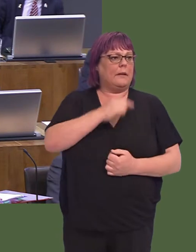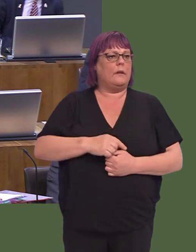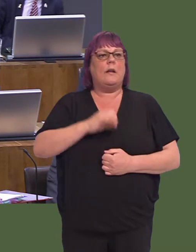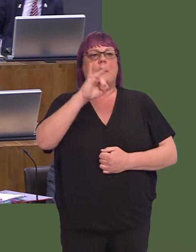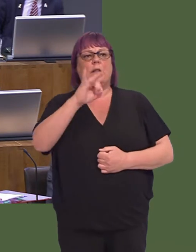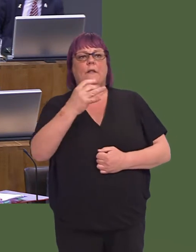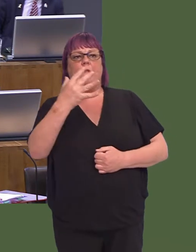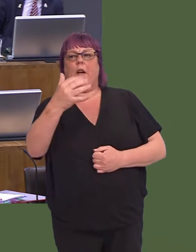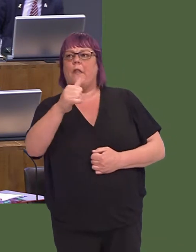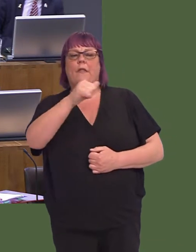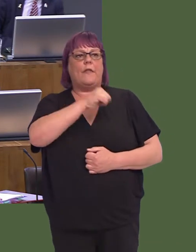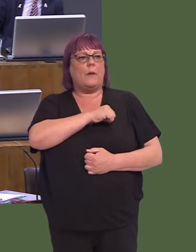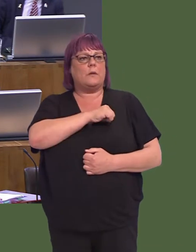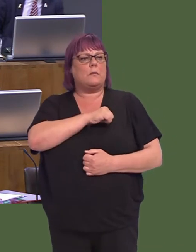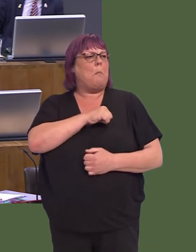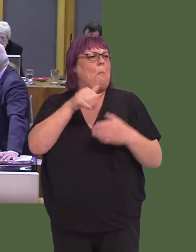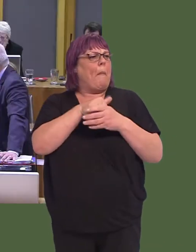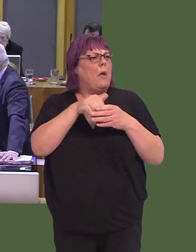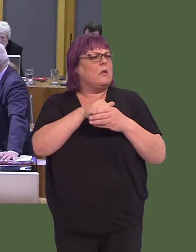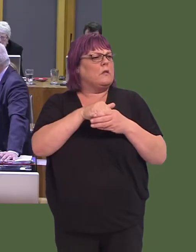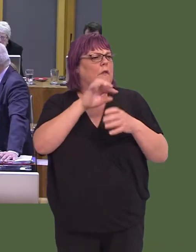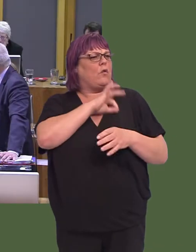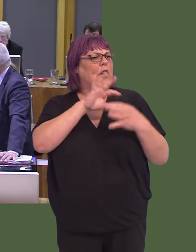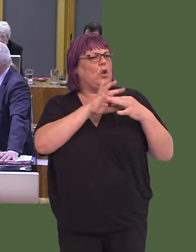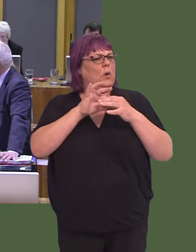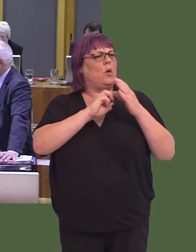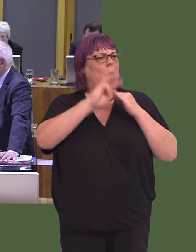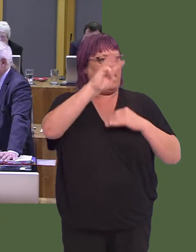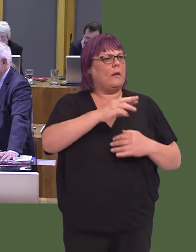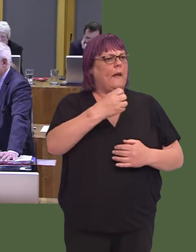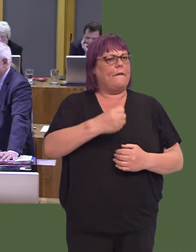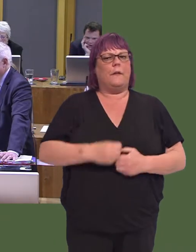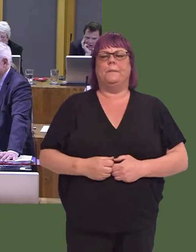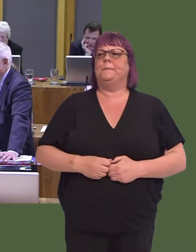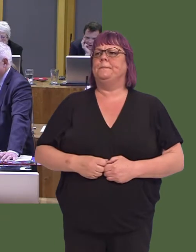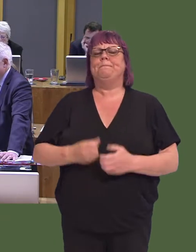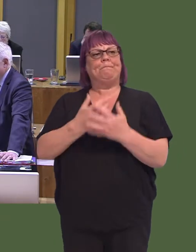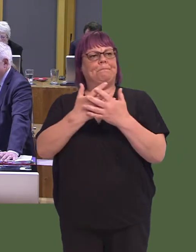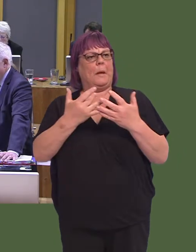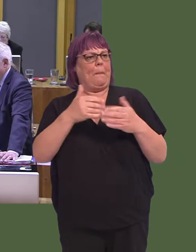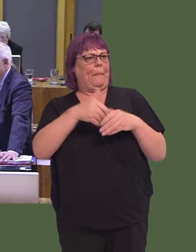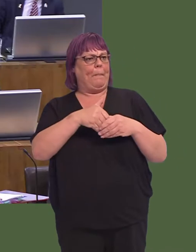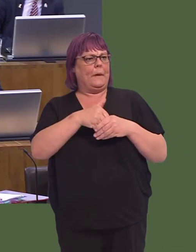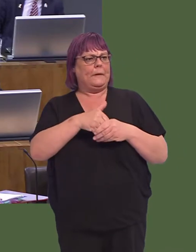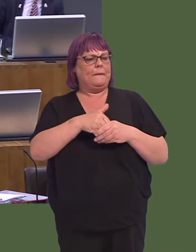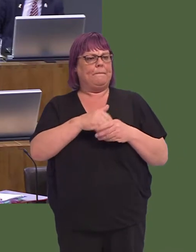We now have some 75,000 credit union members in Wales, and for many credit union members